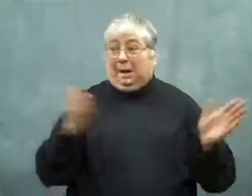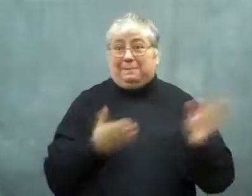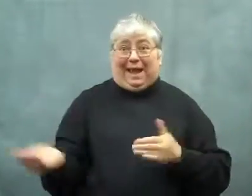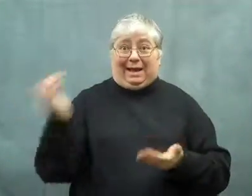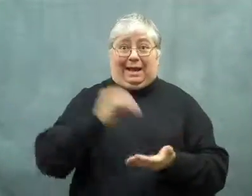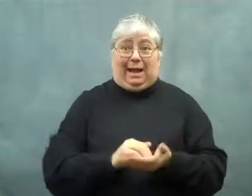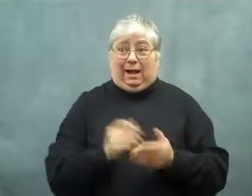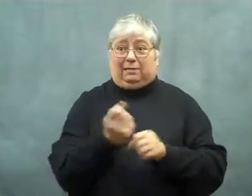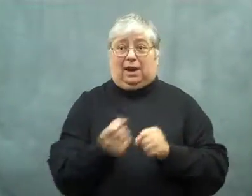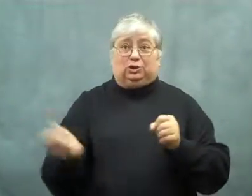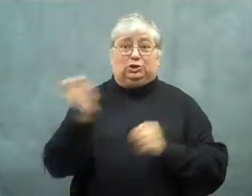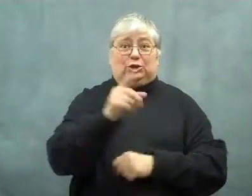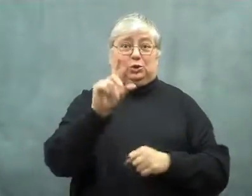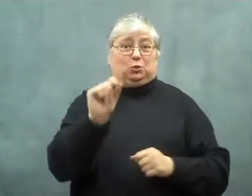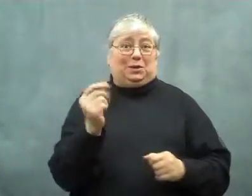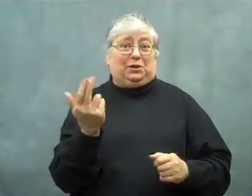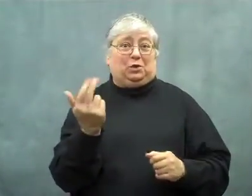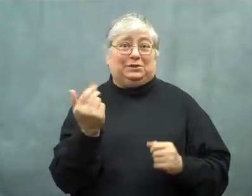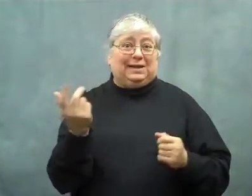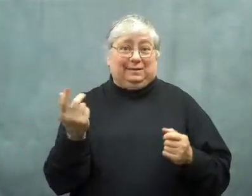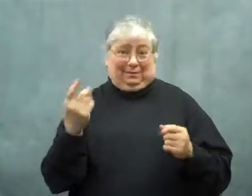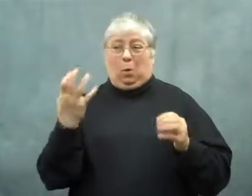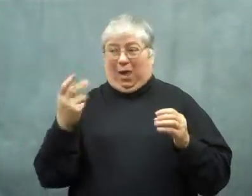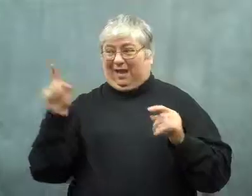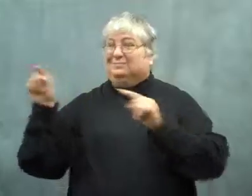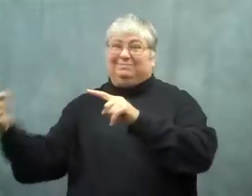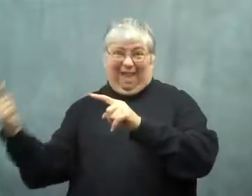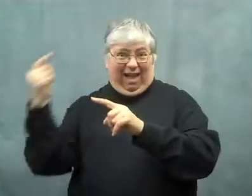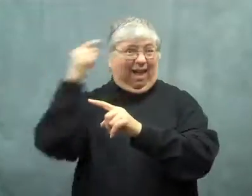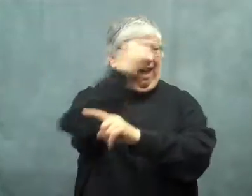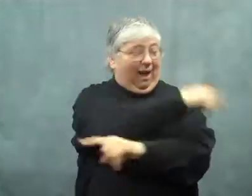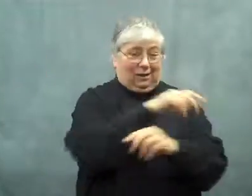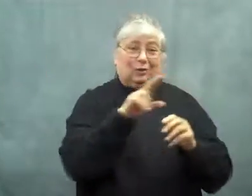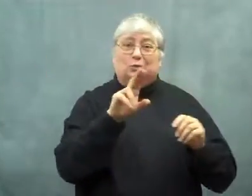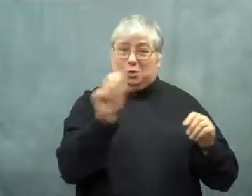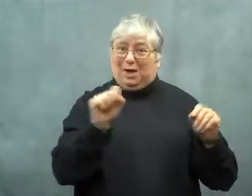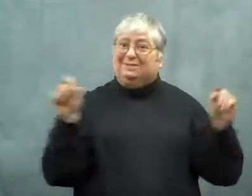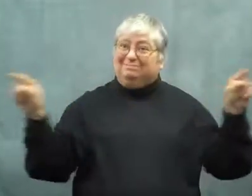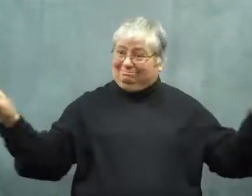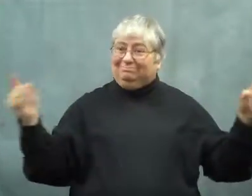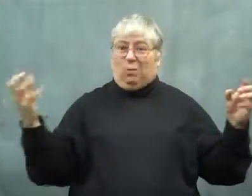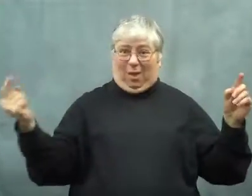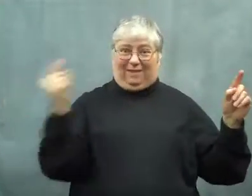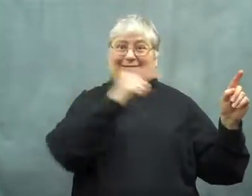He plans to do it again next year, in 2013.